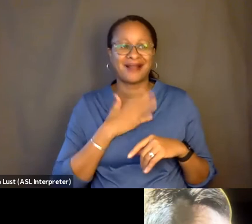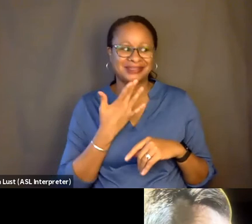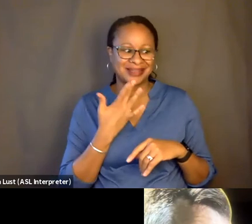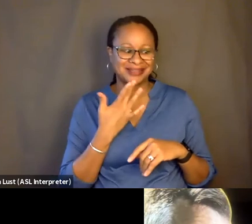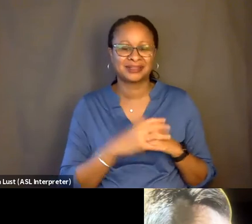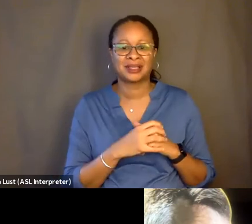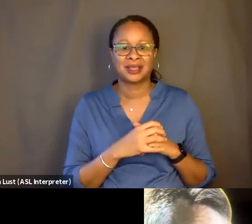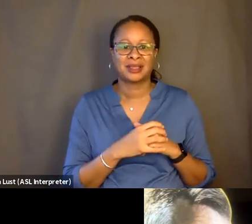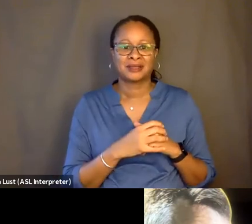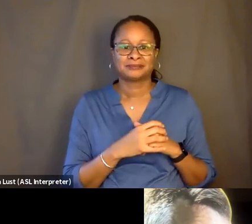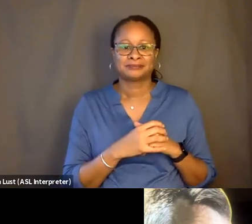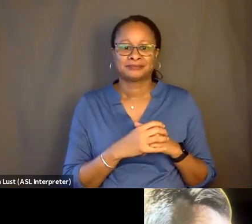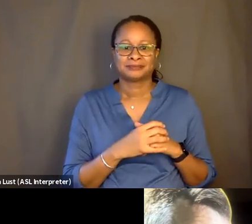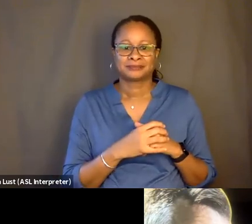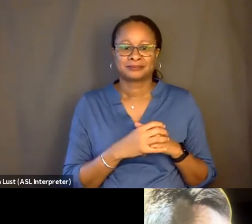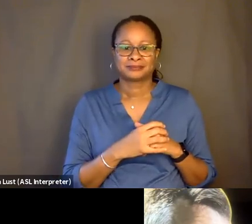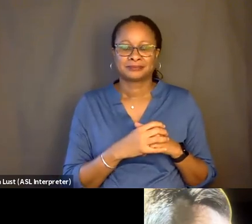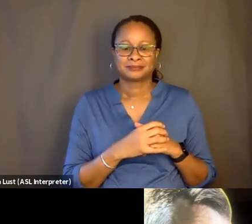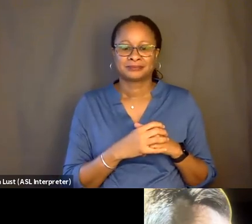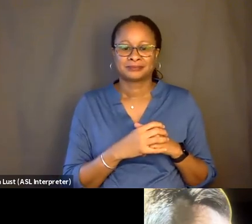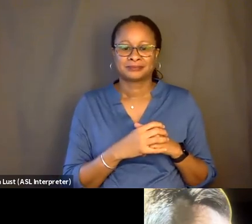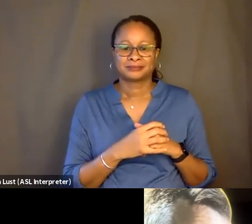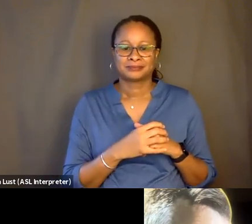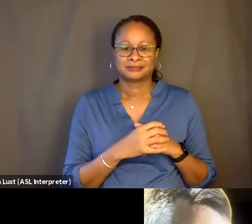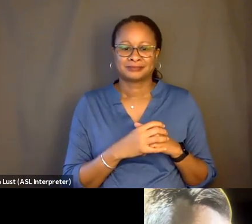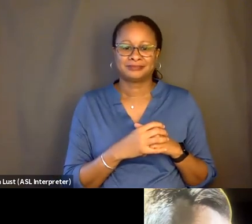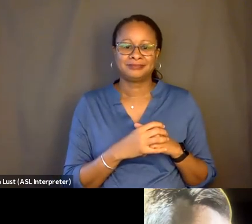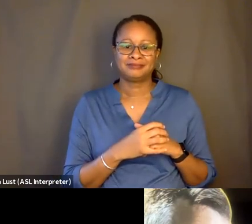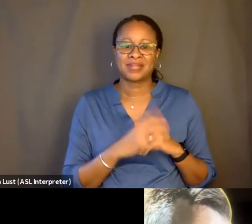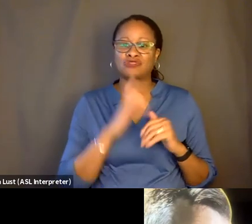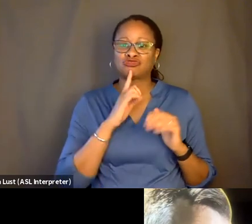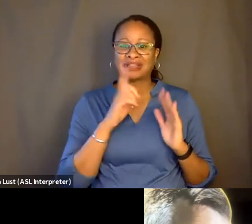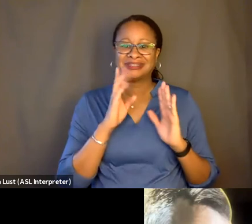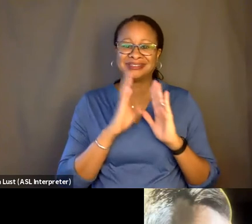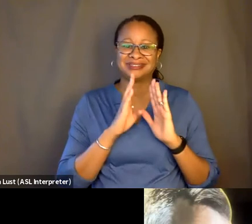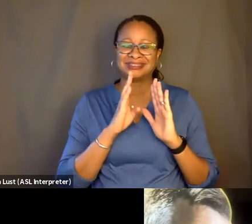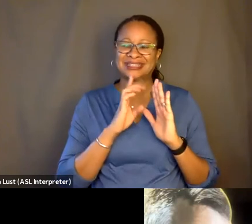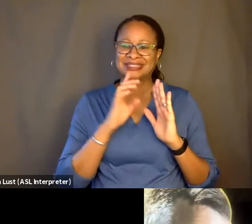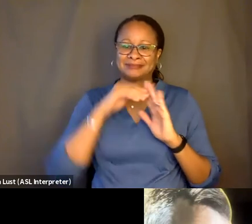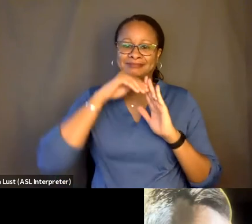Because you know, it-- it's like this decline that you, like, oh, you're sort of used to it,